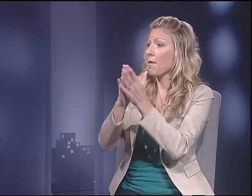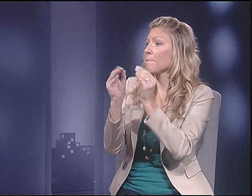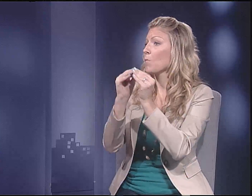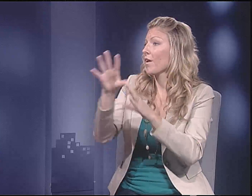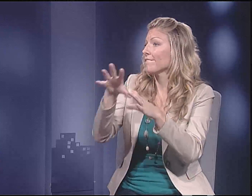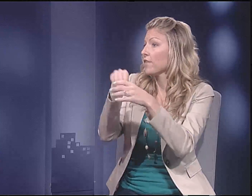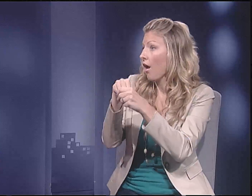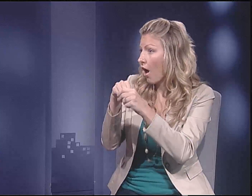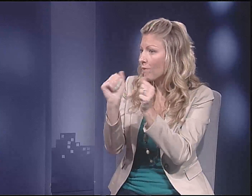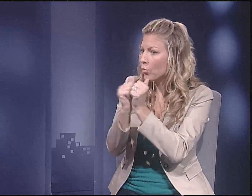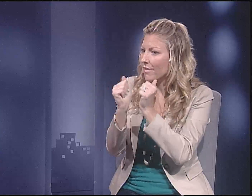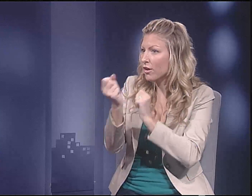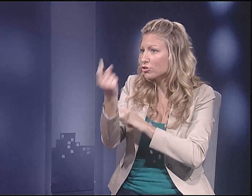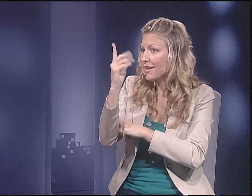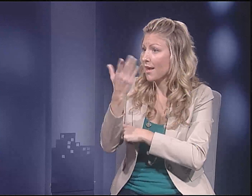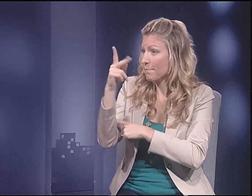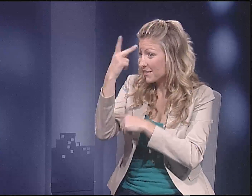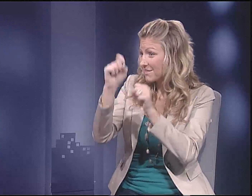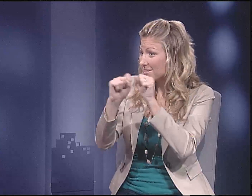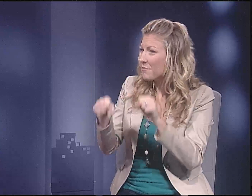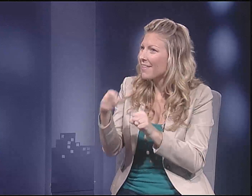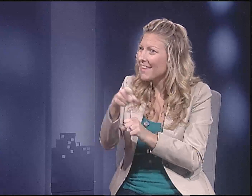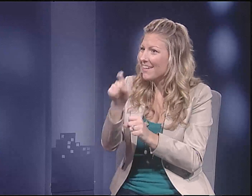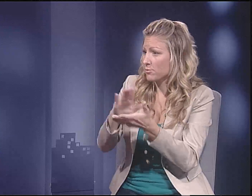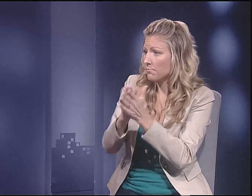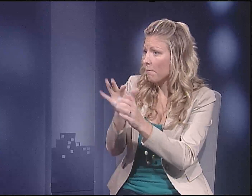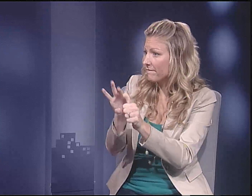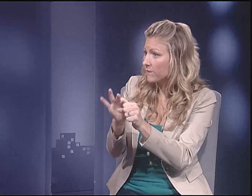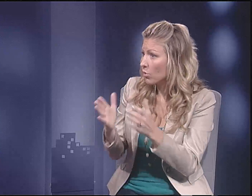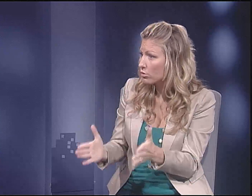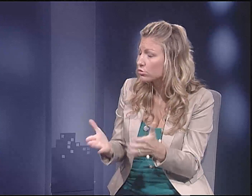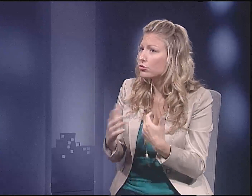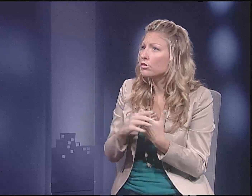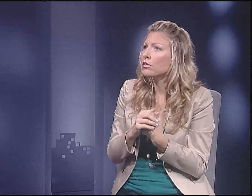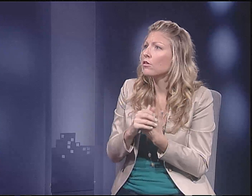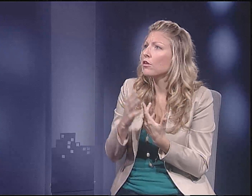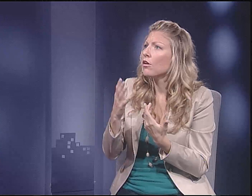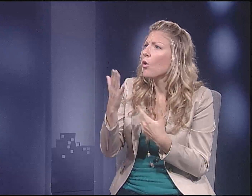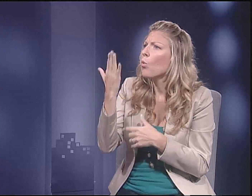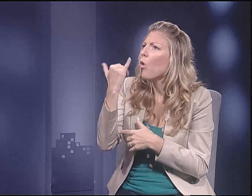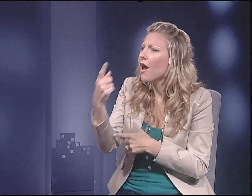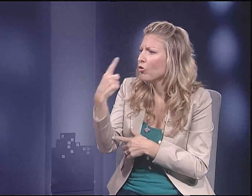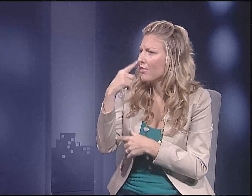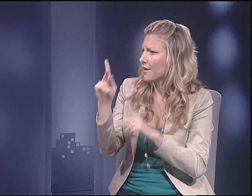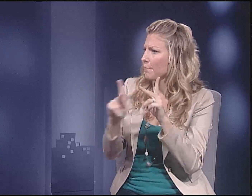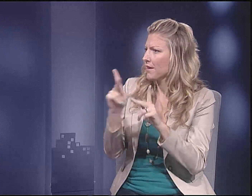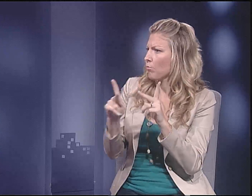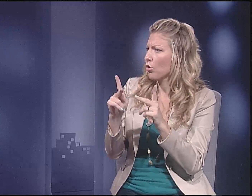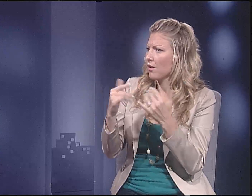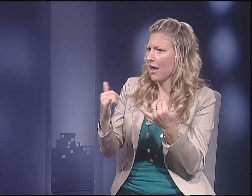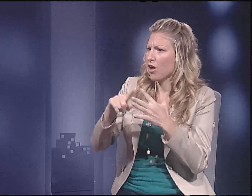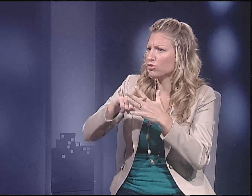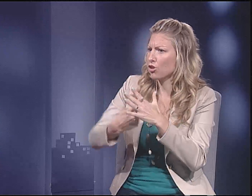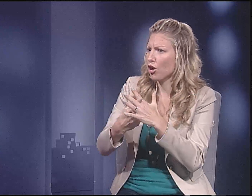For people who are becoming more involved in understanding the political system and voting.